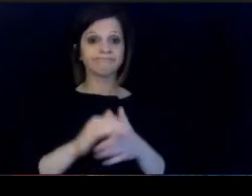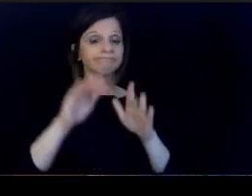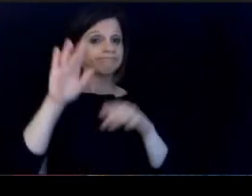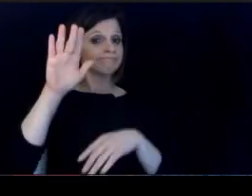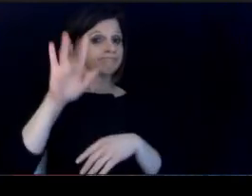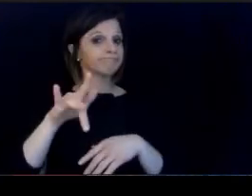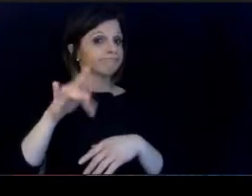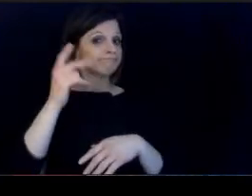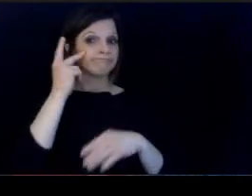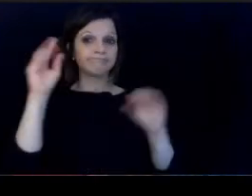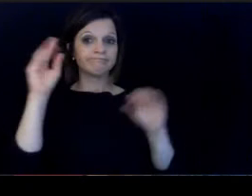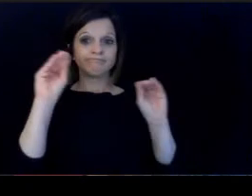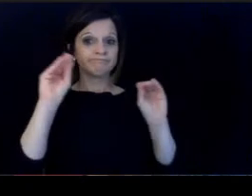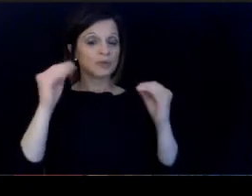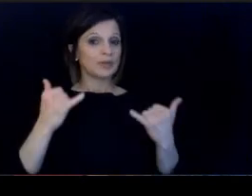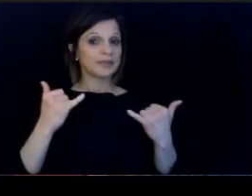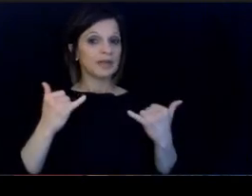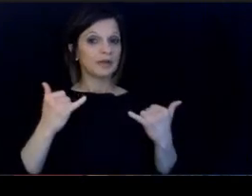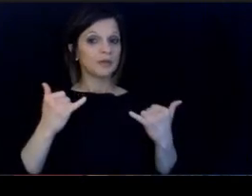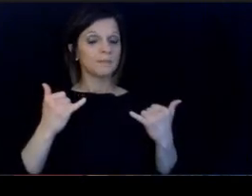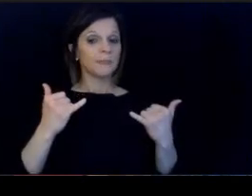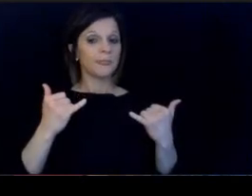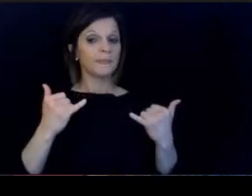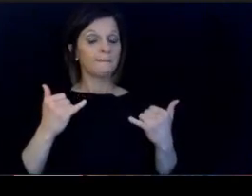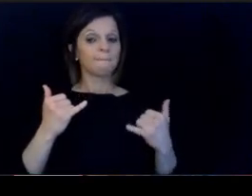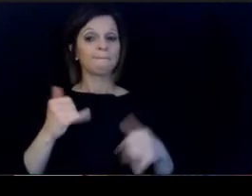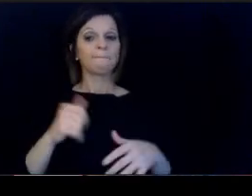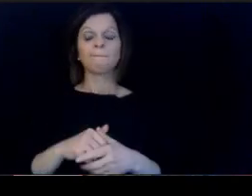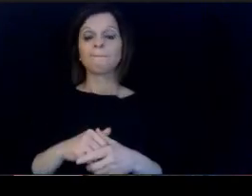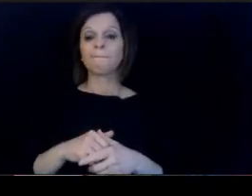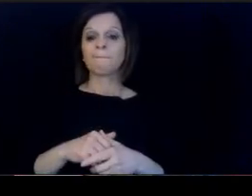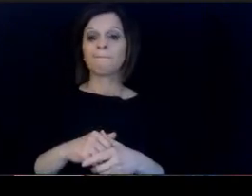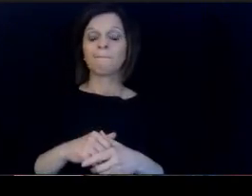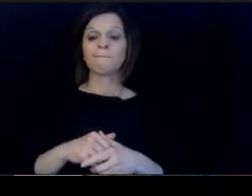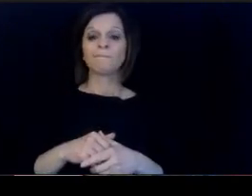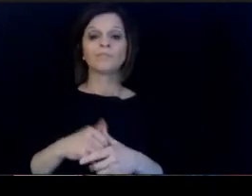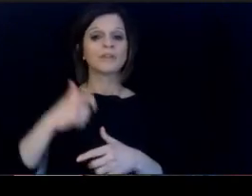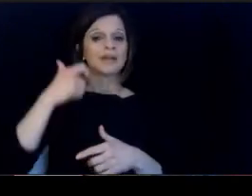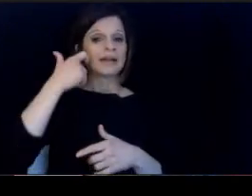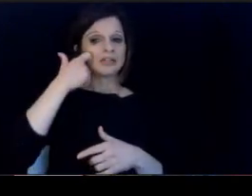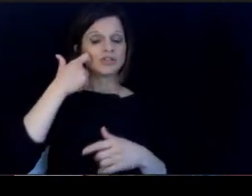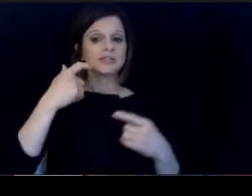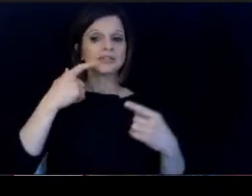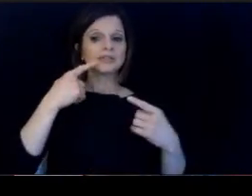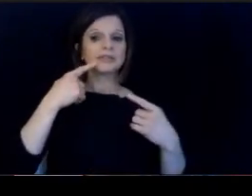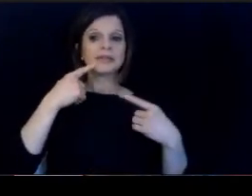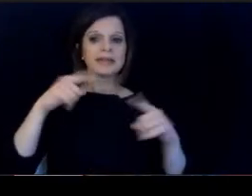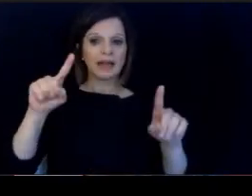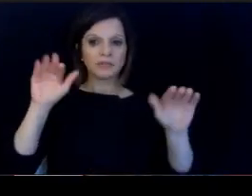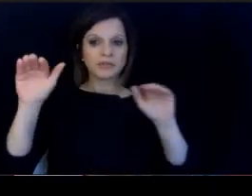I do not see any right now. I just made another announcement. to those watching, so we'll give it just.